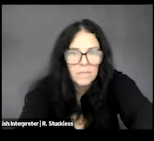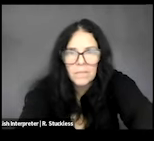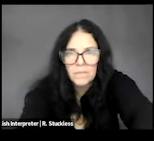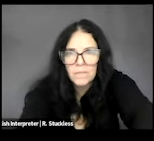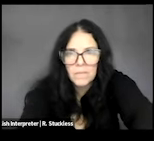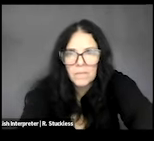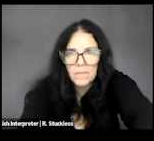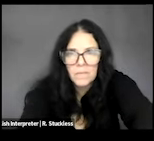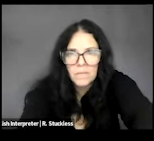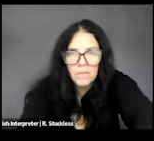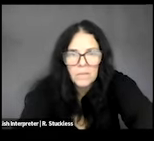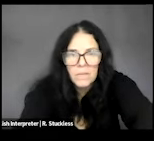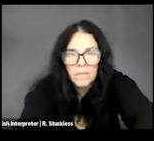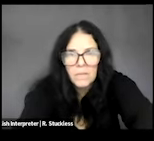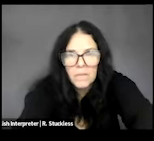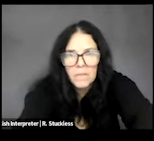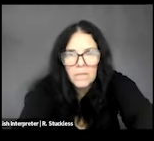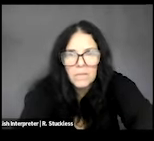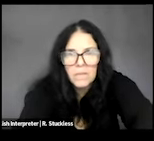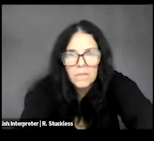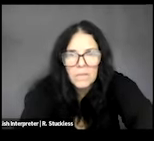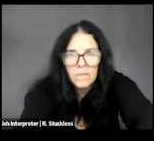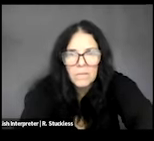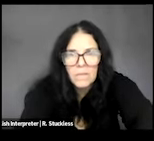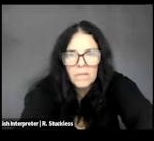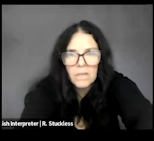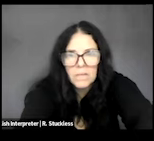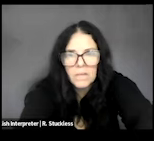you for joining us in the third conversation in this year's Disability and Health Webinar